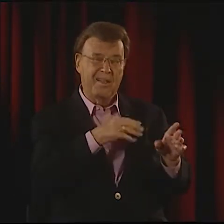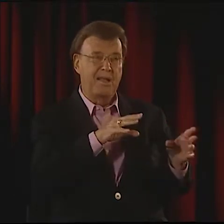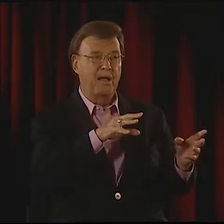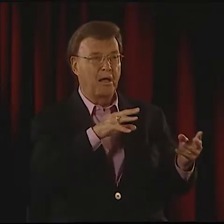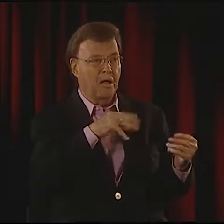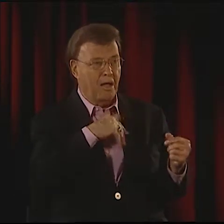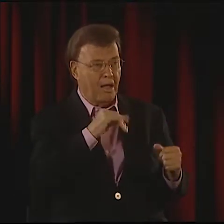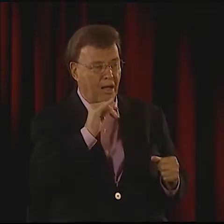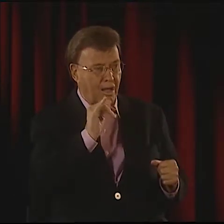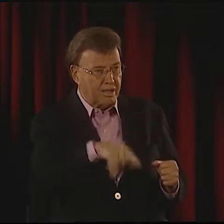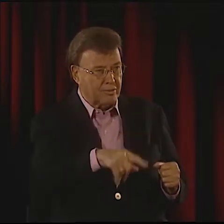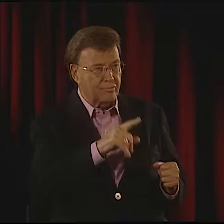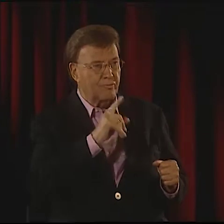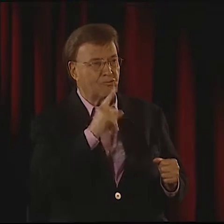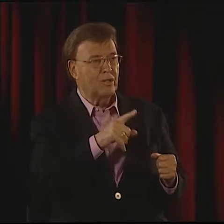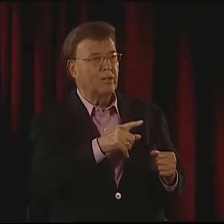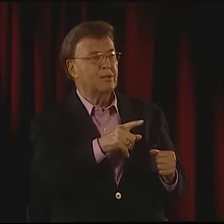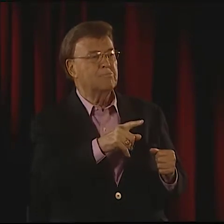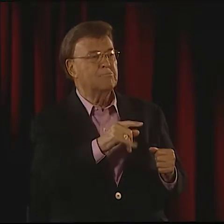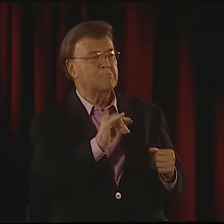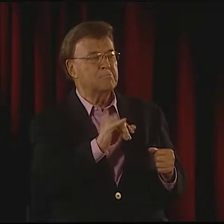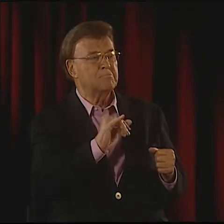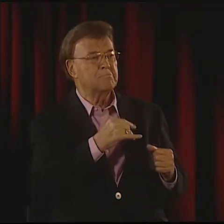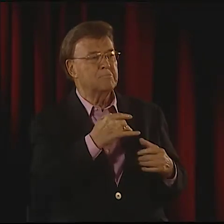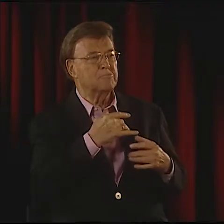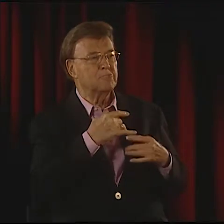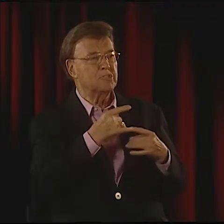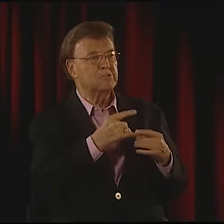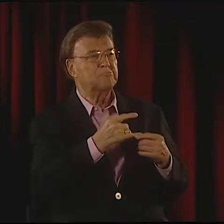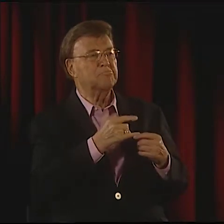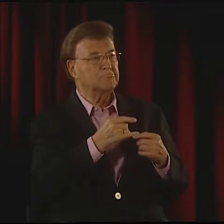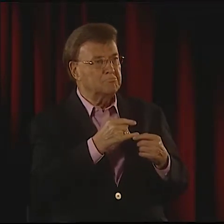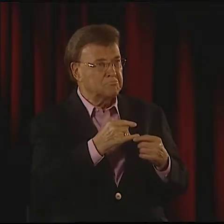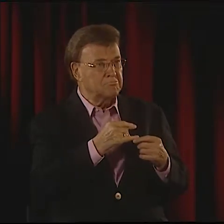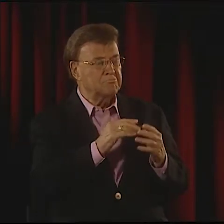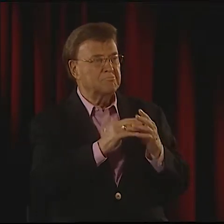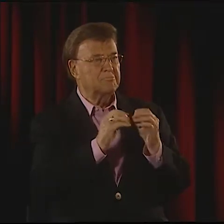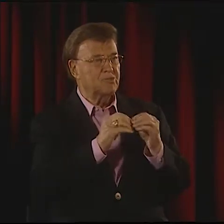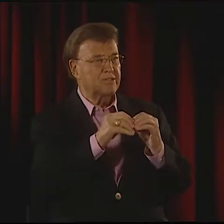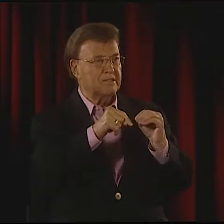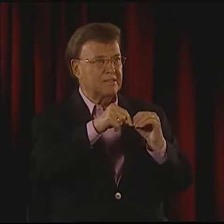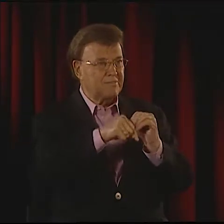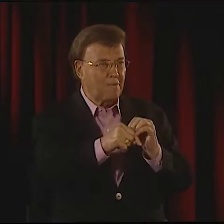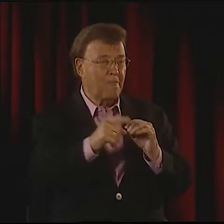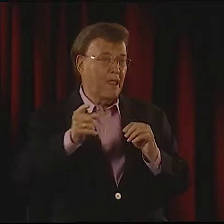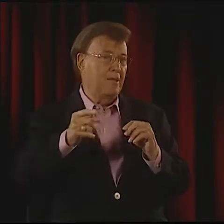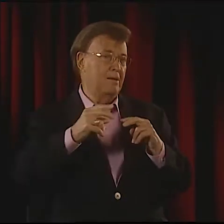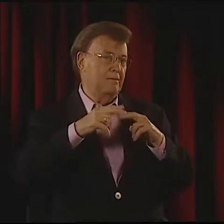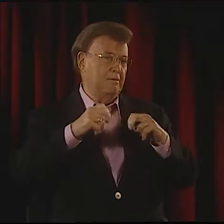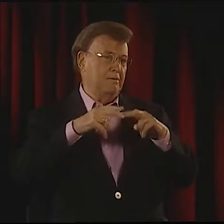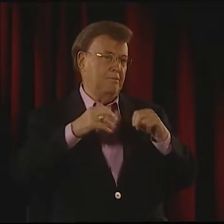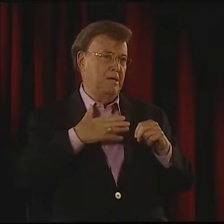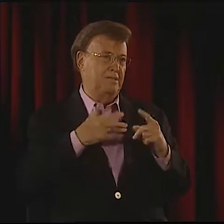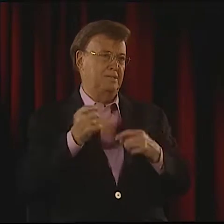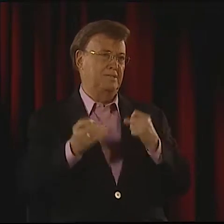I REALIZED I HAD TO ACCEPT FULLY AT THAT POINT THAT IT IS TRUE.